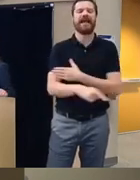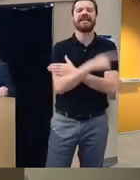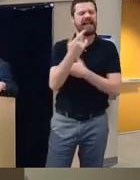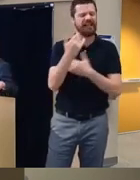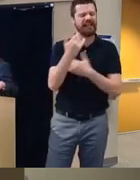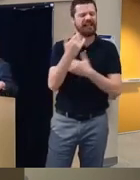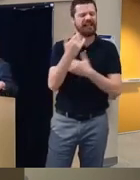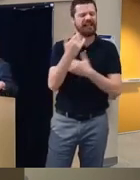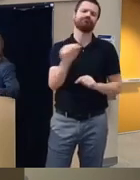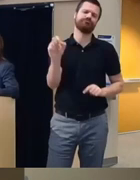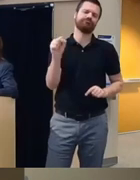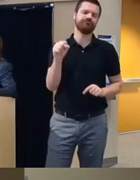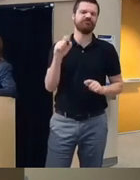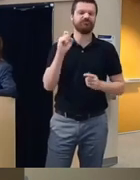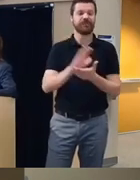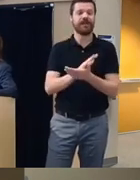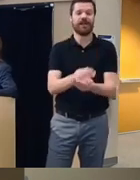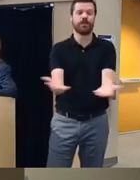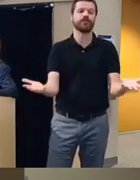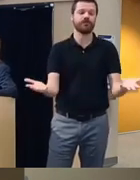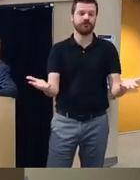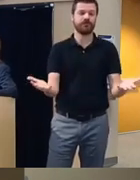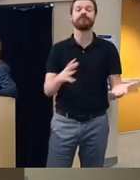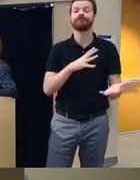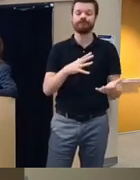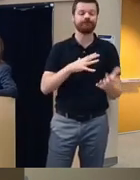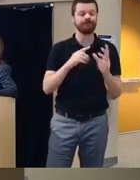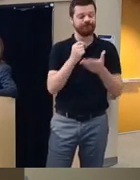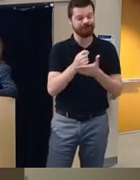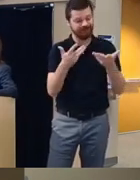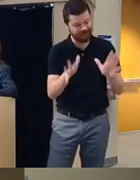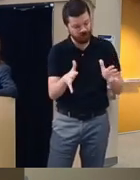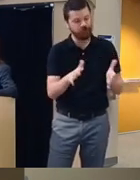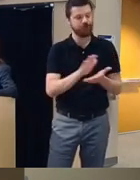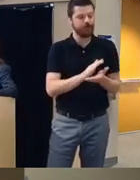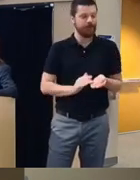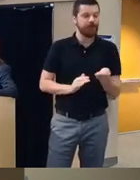this day is like handouts for clients to take home and they're encouraged like to like write